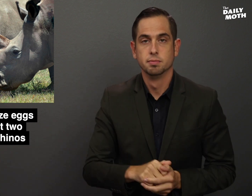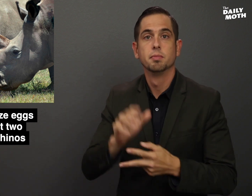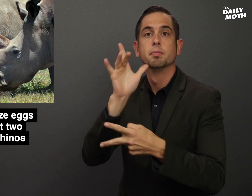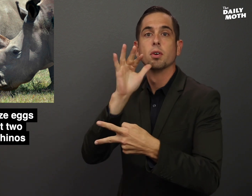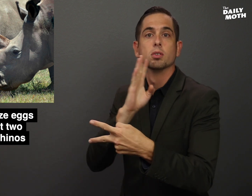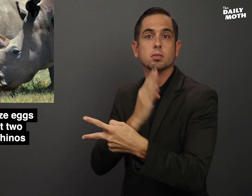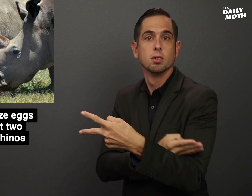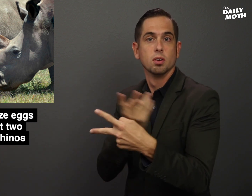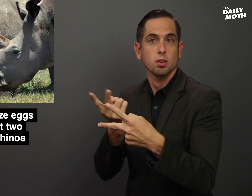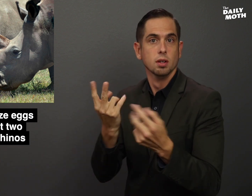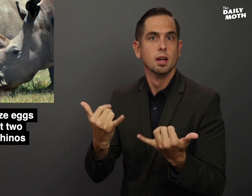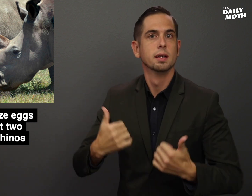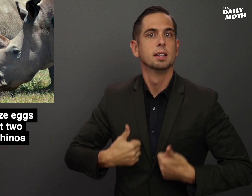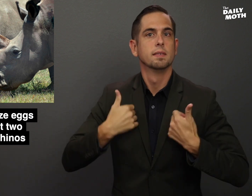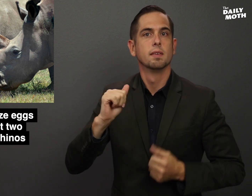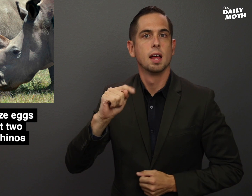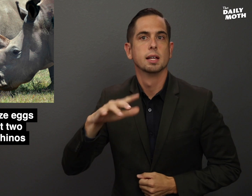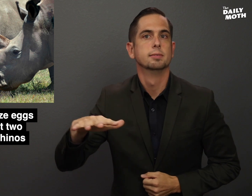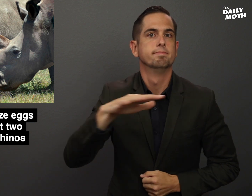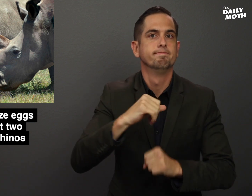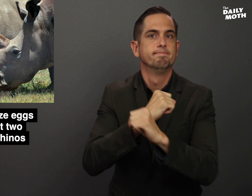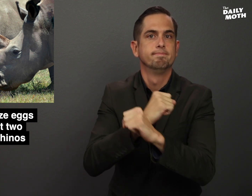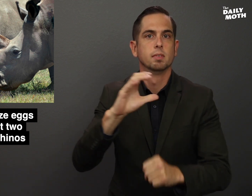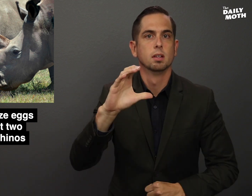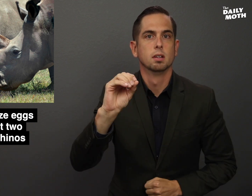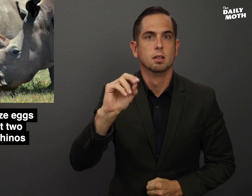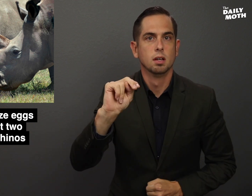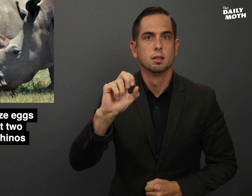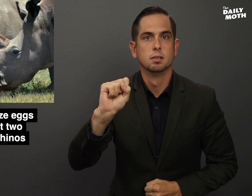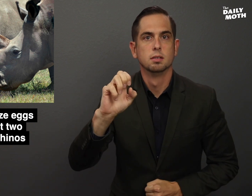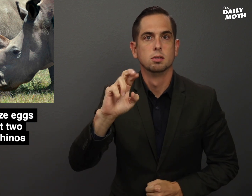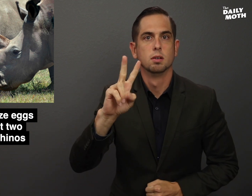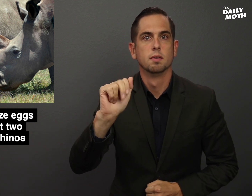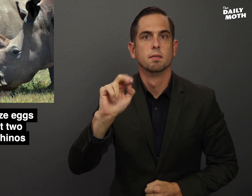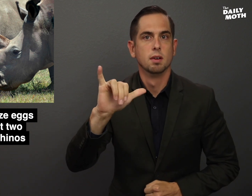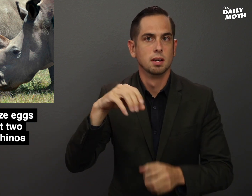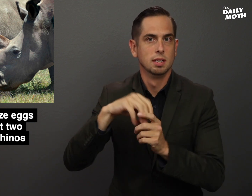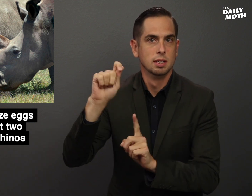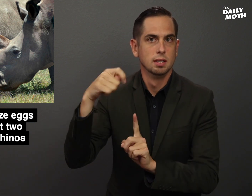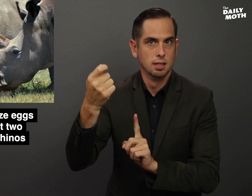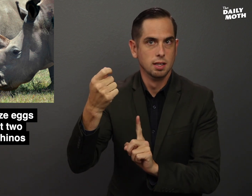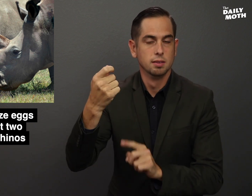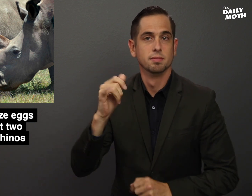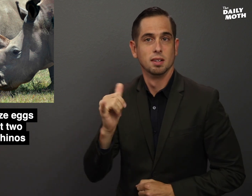The mother and daughter lives at a conservancy in Kenya.